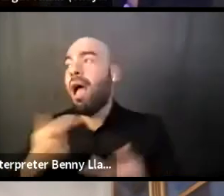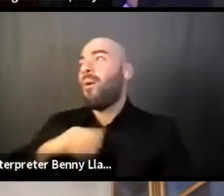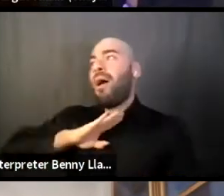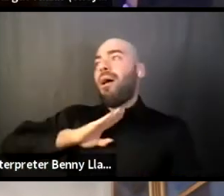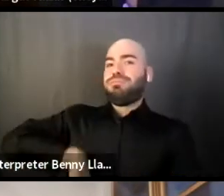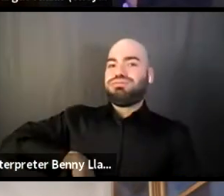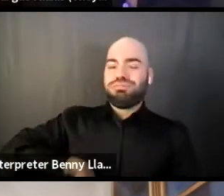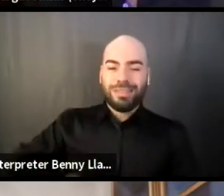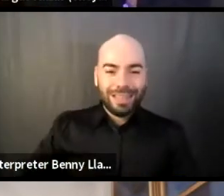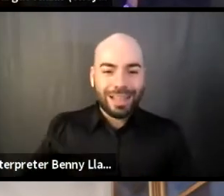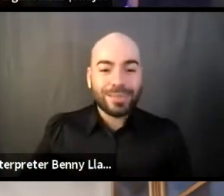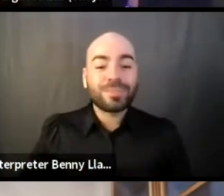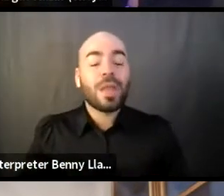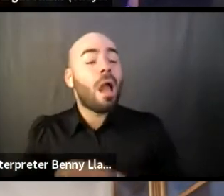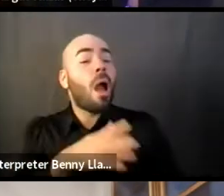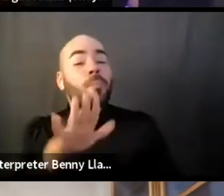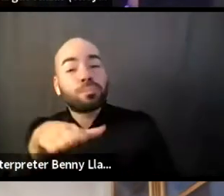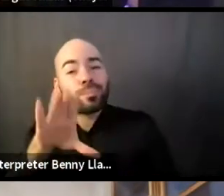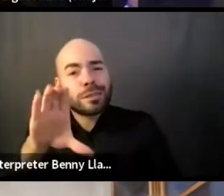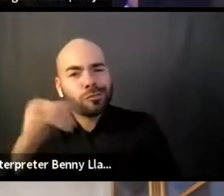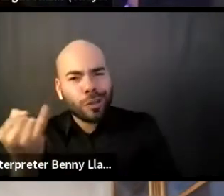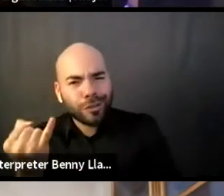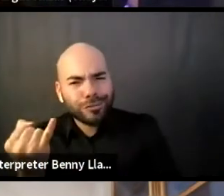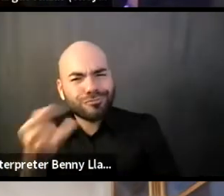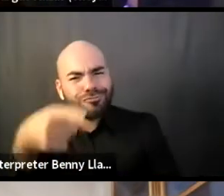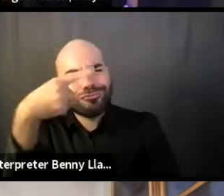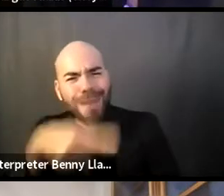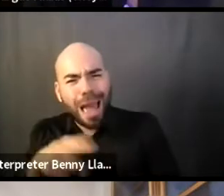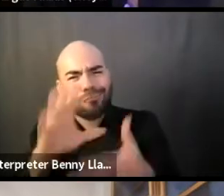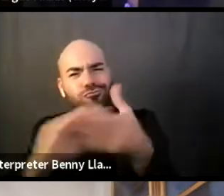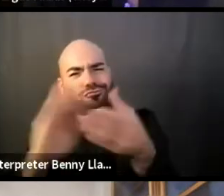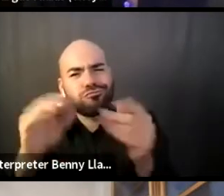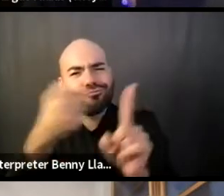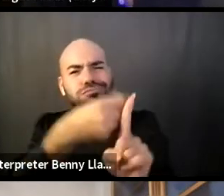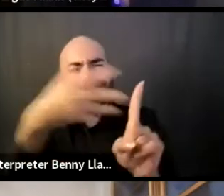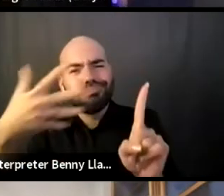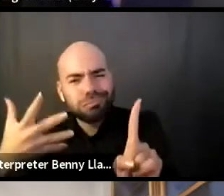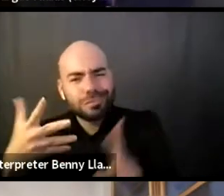Hey, CJ, can you talk a little bit about when you realized